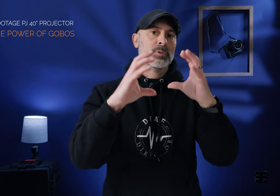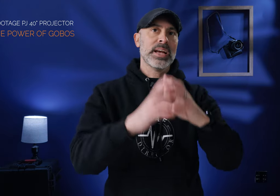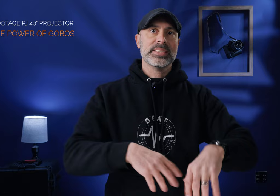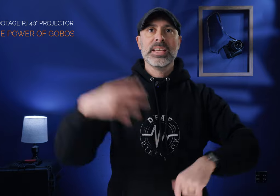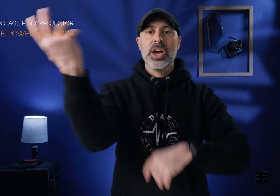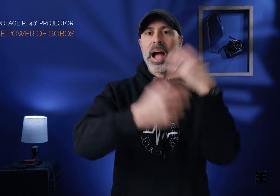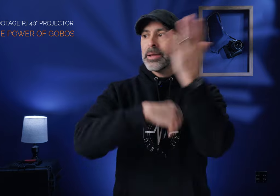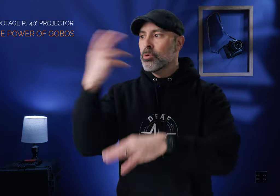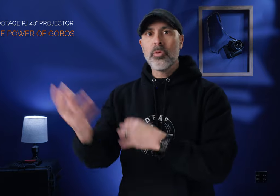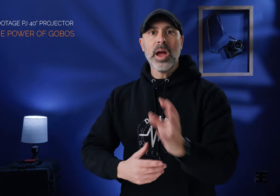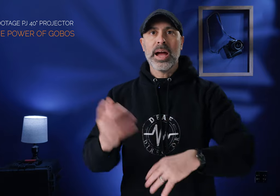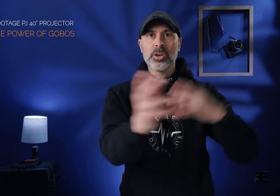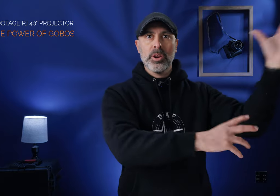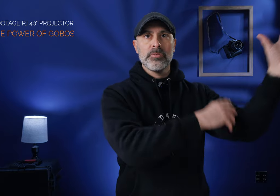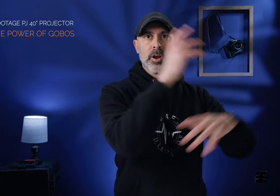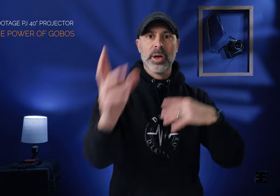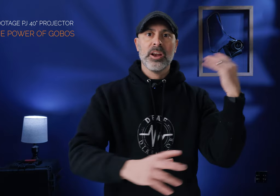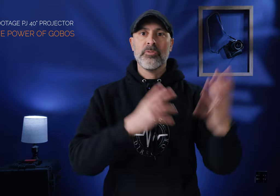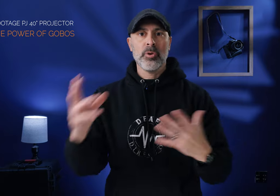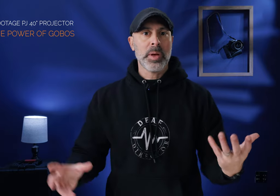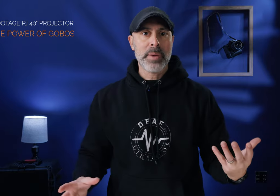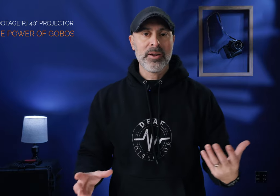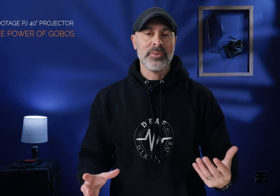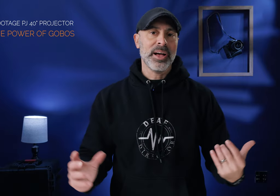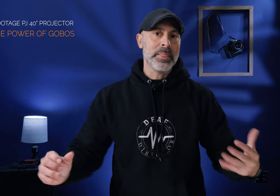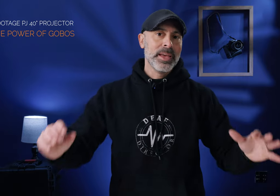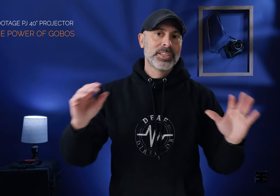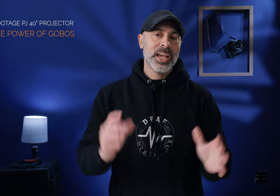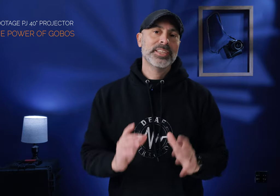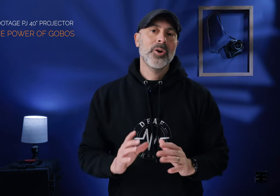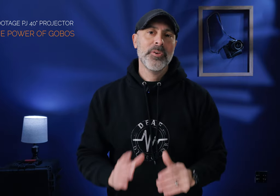precisely I can move around I don't interfere I'm not interfering with my background light so if you